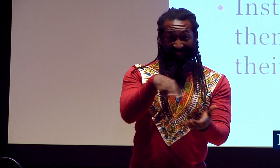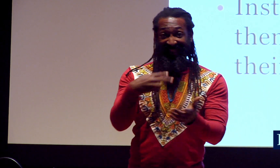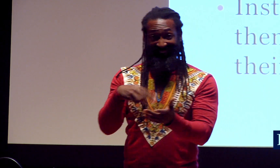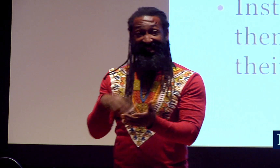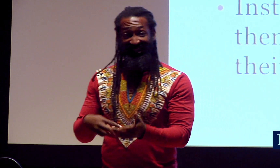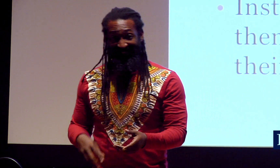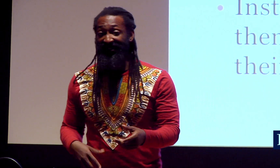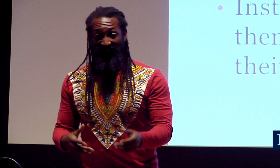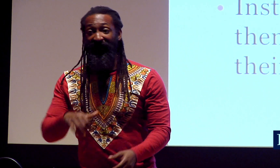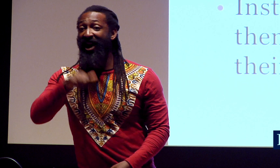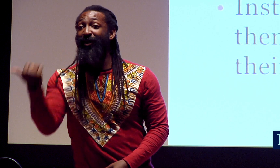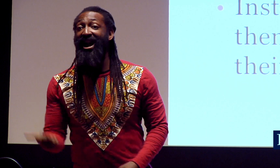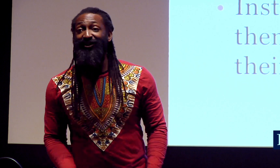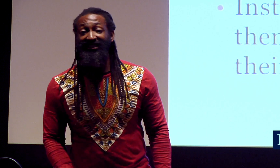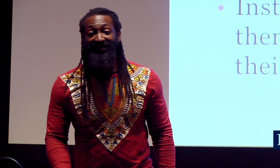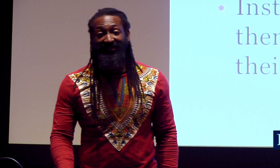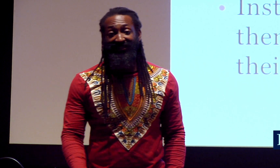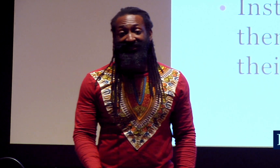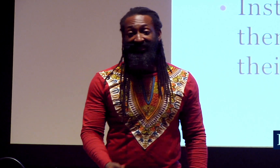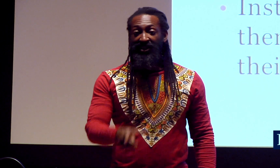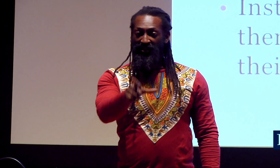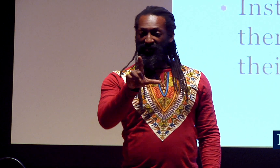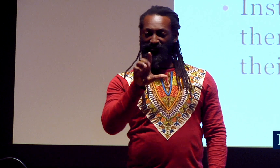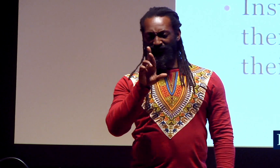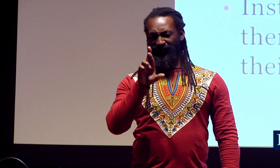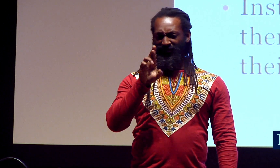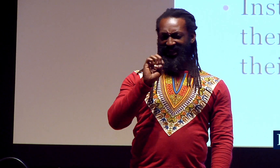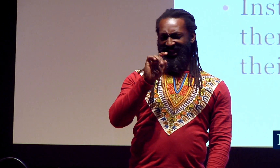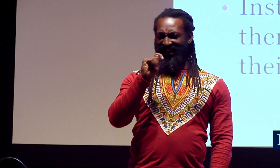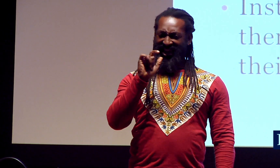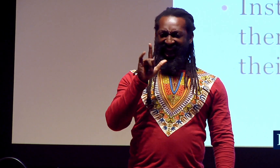Dancing! Right? What else does it feel like?